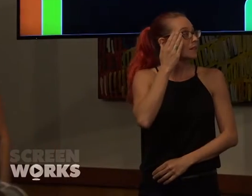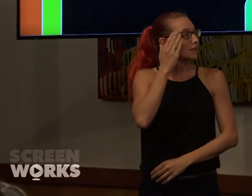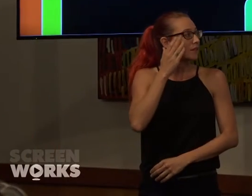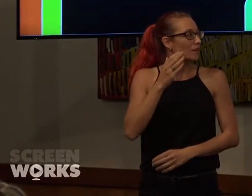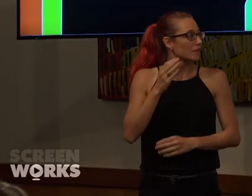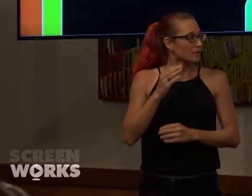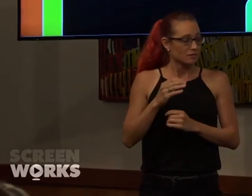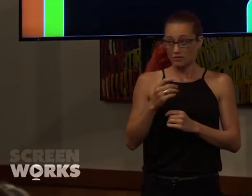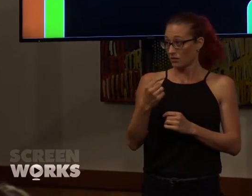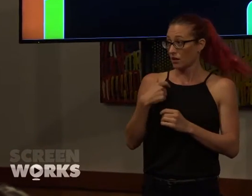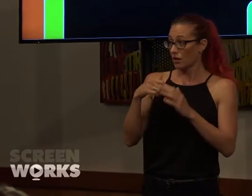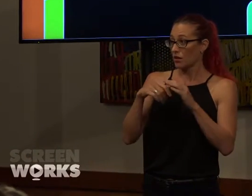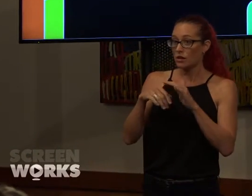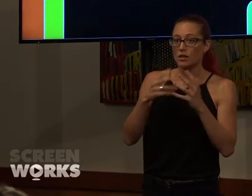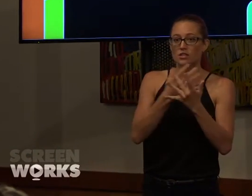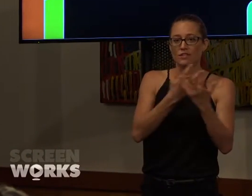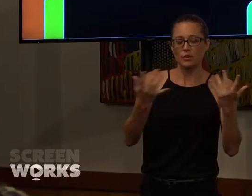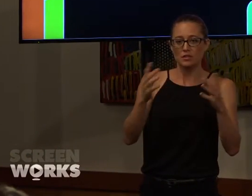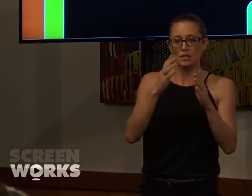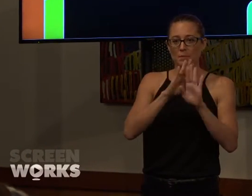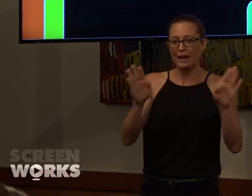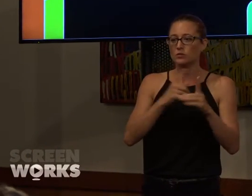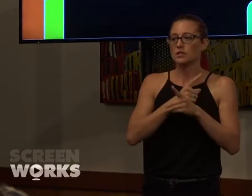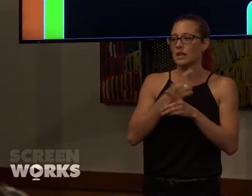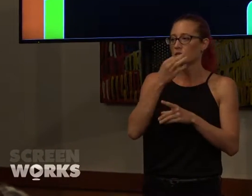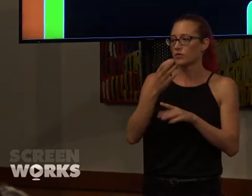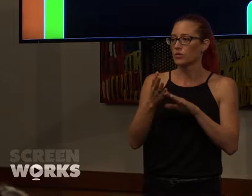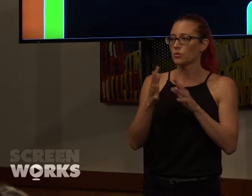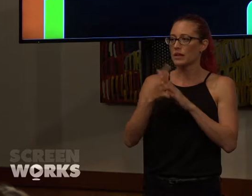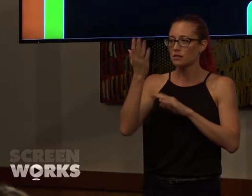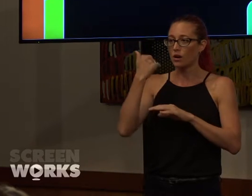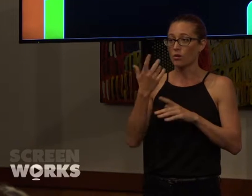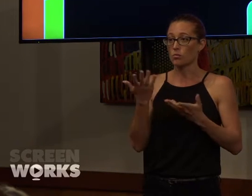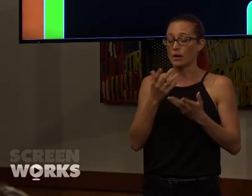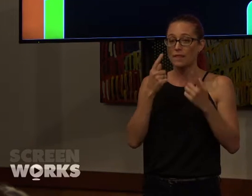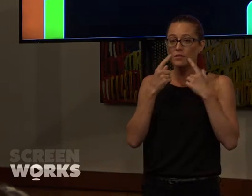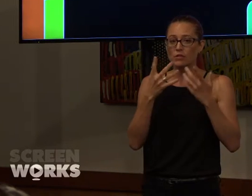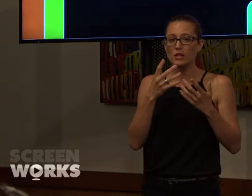I was a diversity panel discussion few weeks ago at AFTRS where it was revealed that the average person working